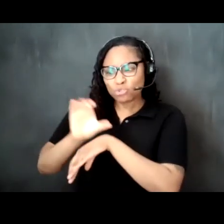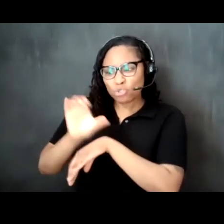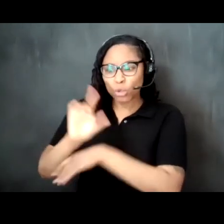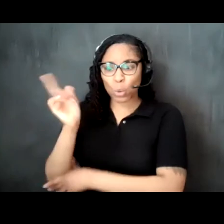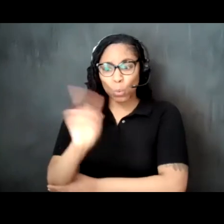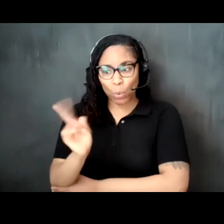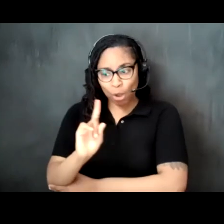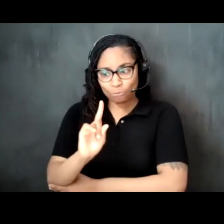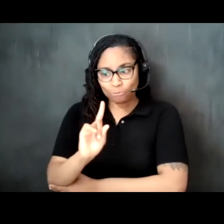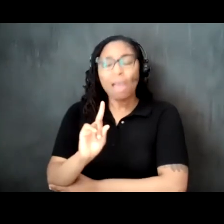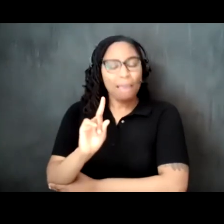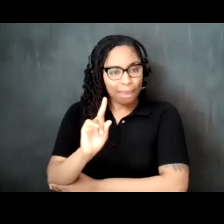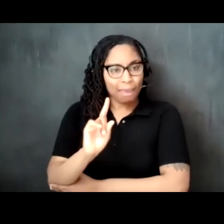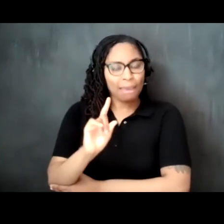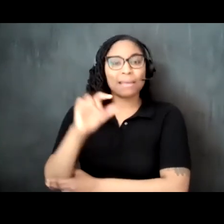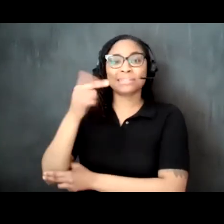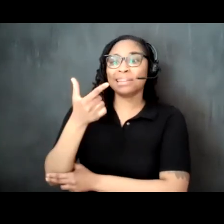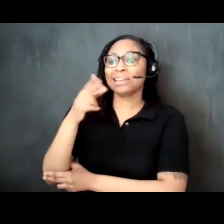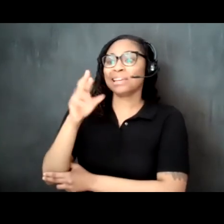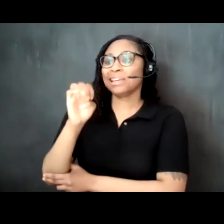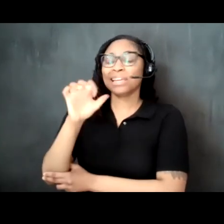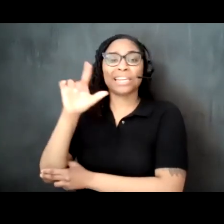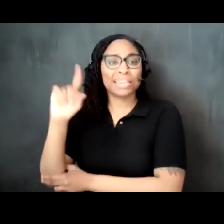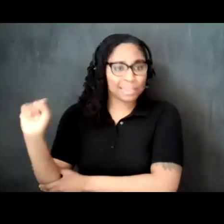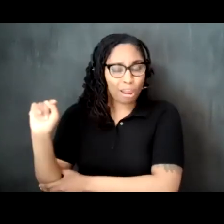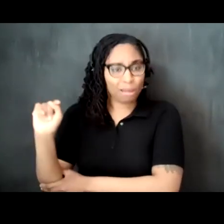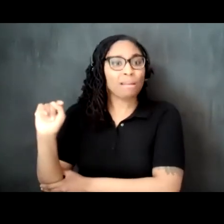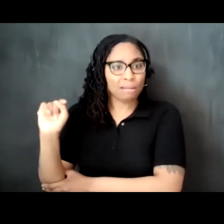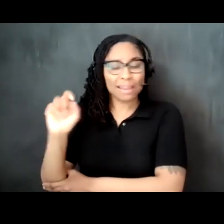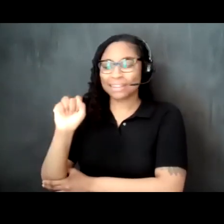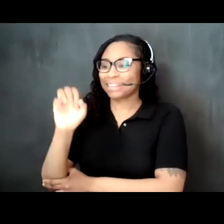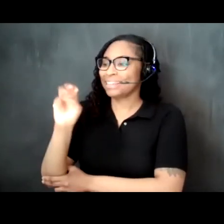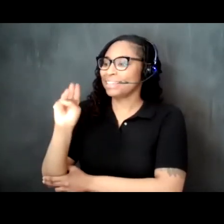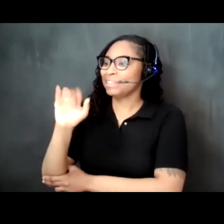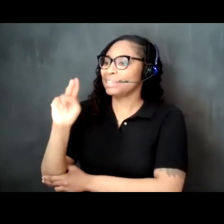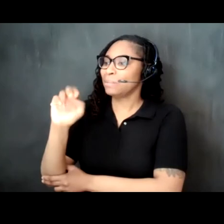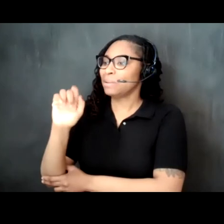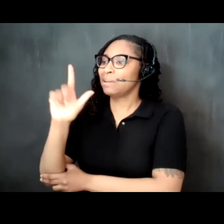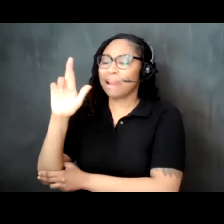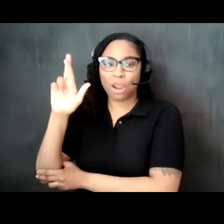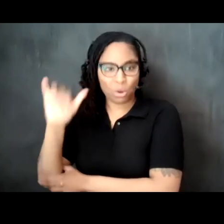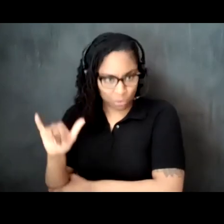where he also teaches in the field of religion and race currently he is a religion and public